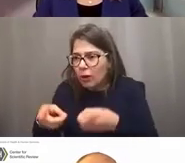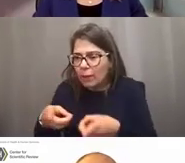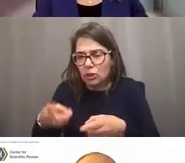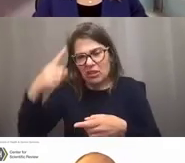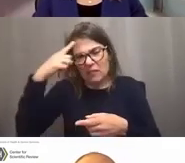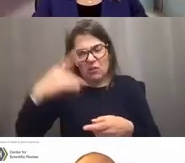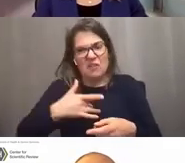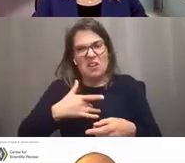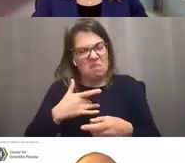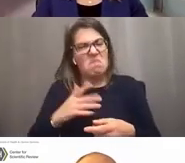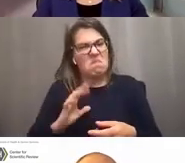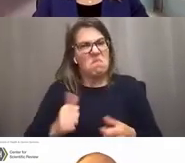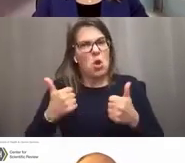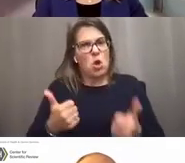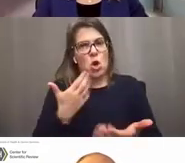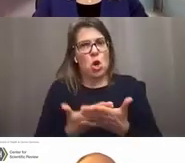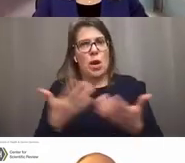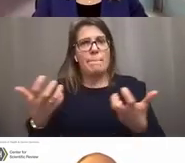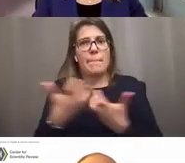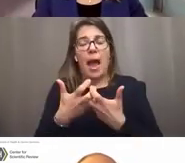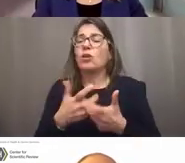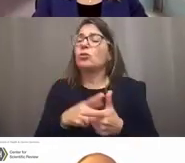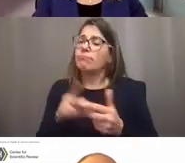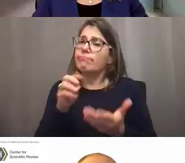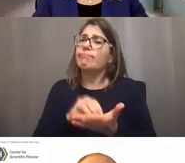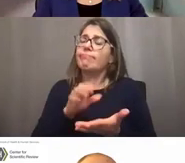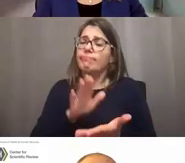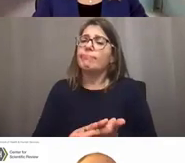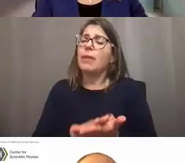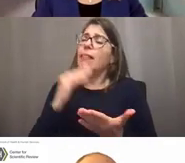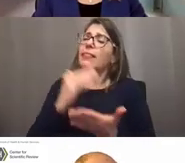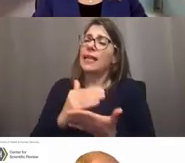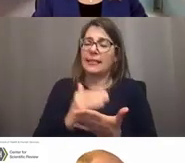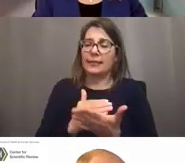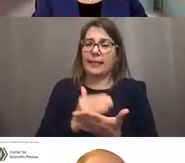for your application, then absolutely feel free to list it on ARF,